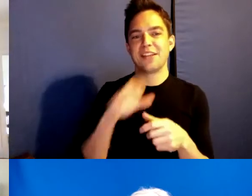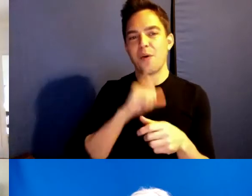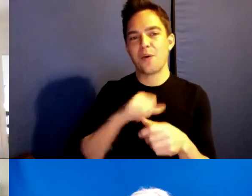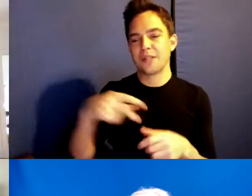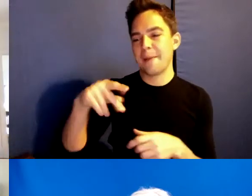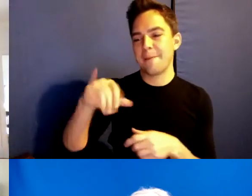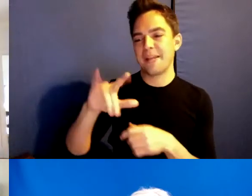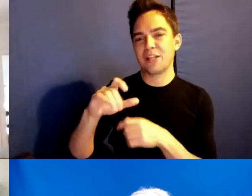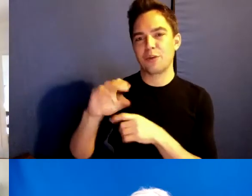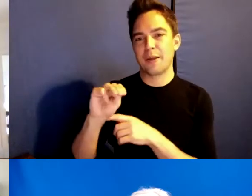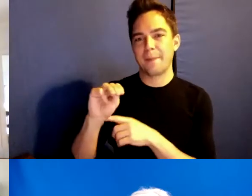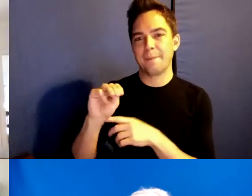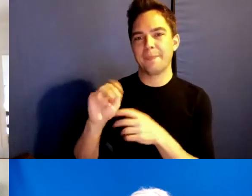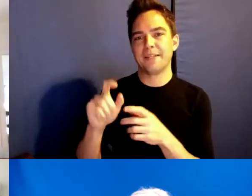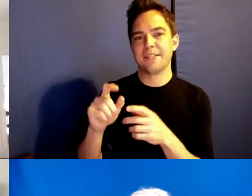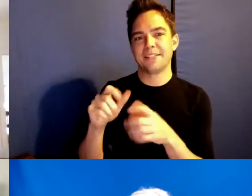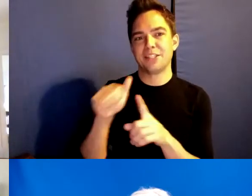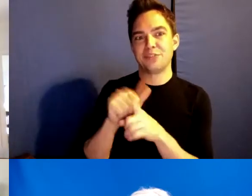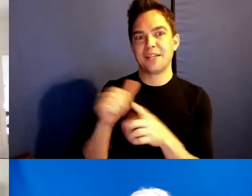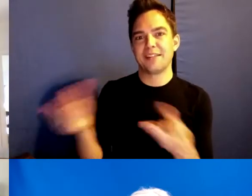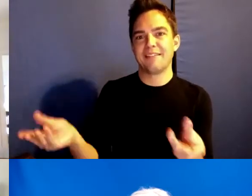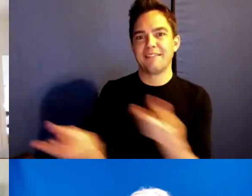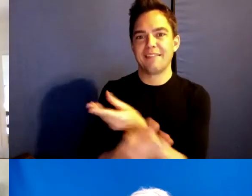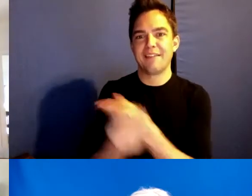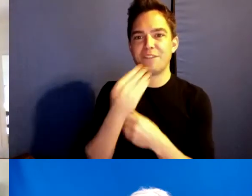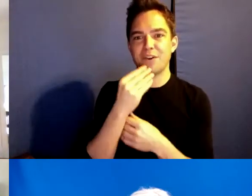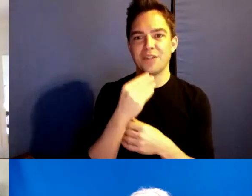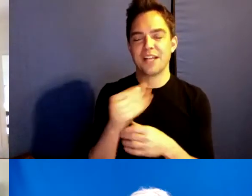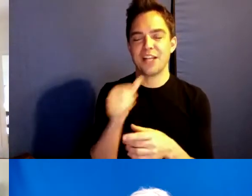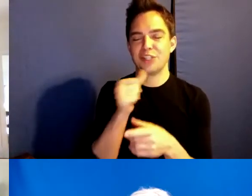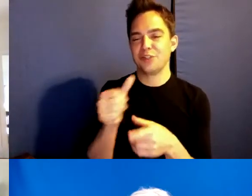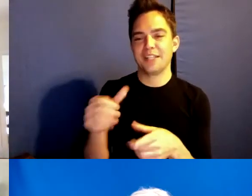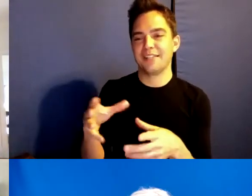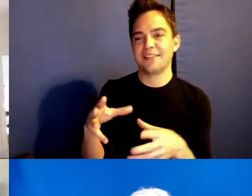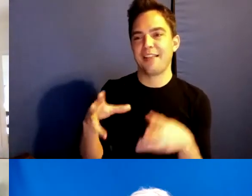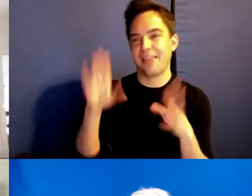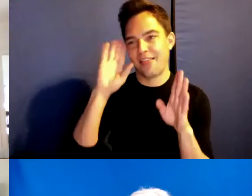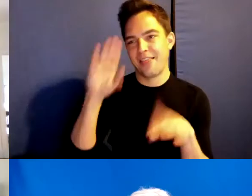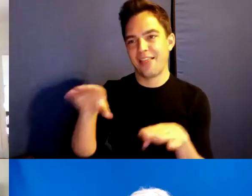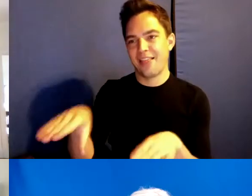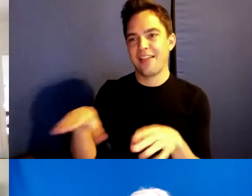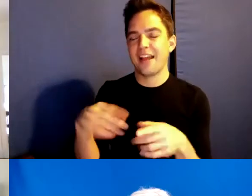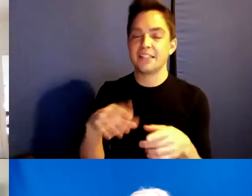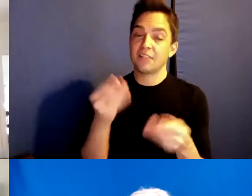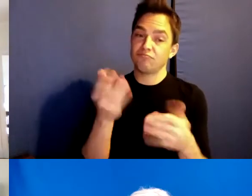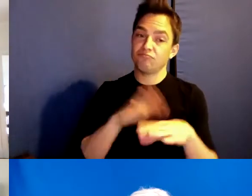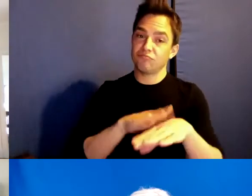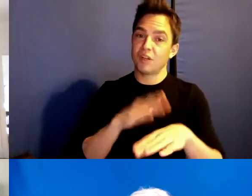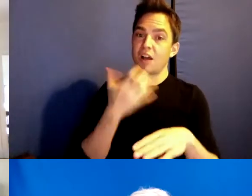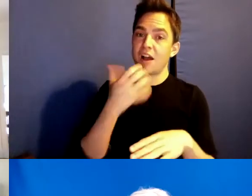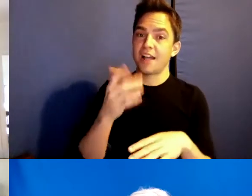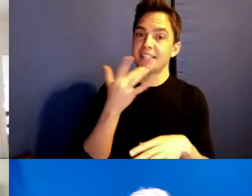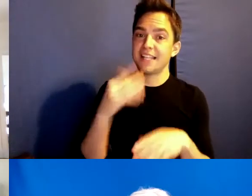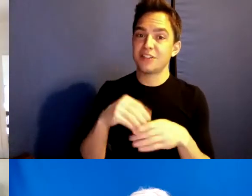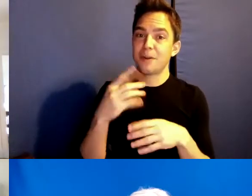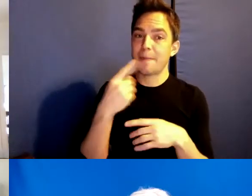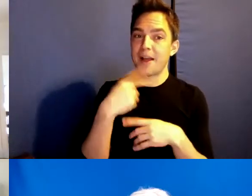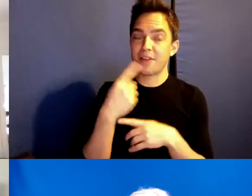You totally didn't buy it. Remember, I gave you peppers and said it's going to produce a hot taste in your mouth. Instead of producing a hot taste in your mouth